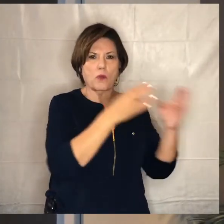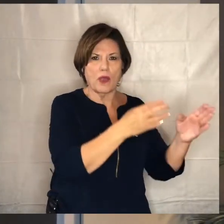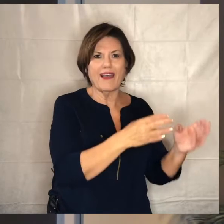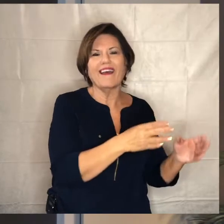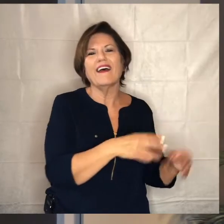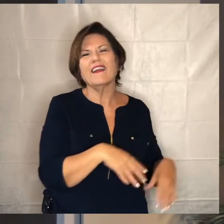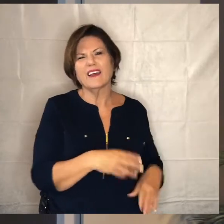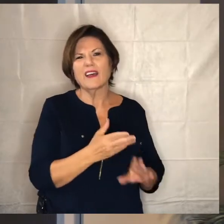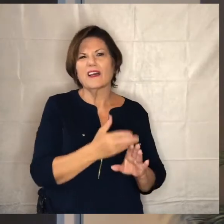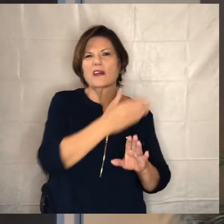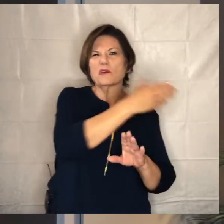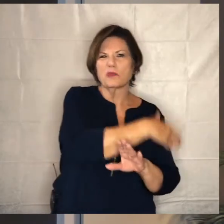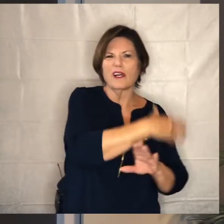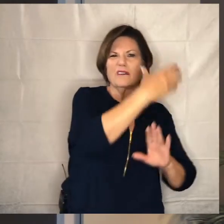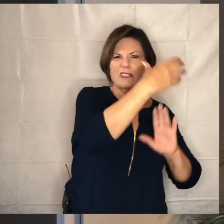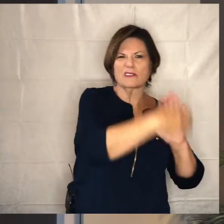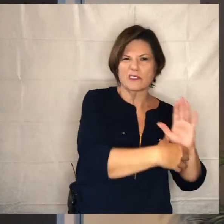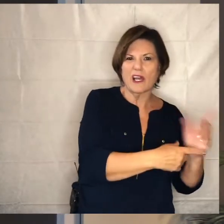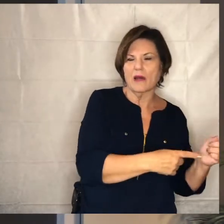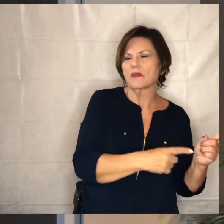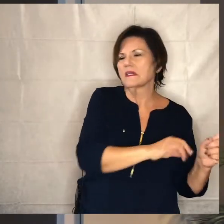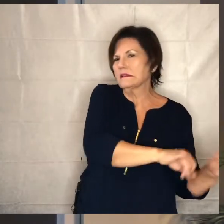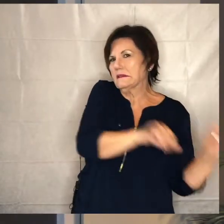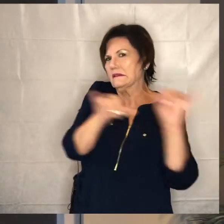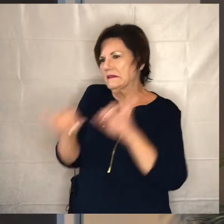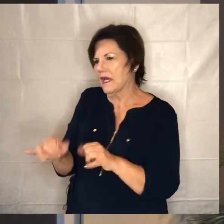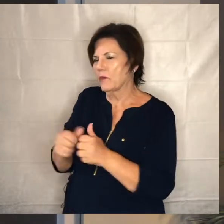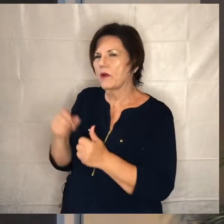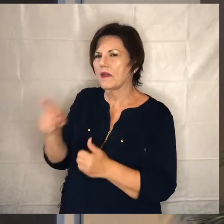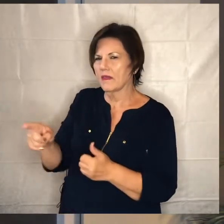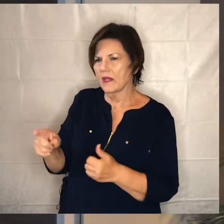really in this idea that there's some squandering going on